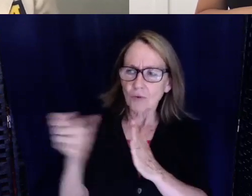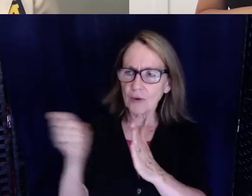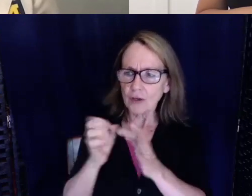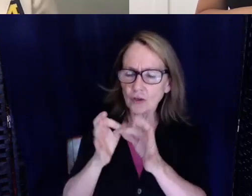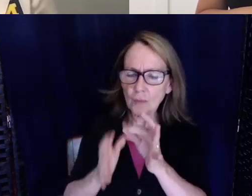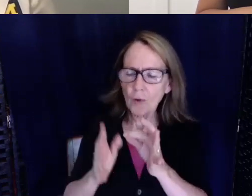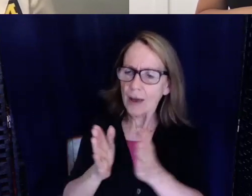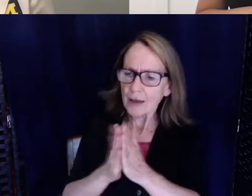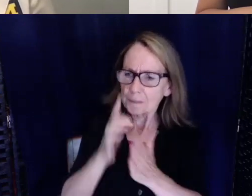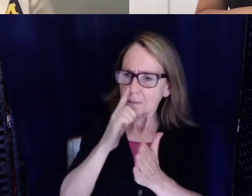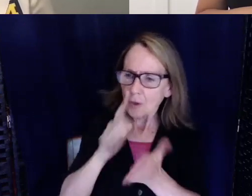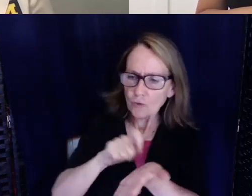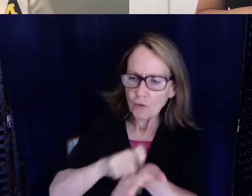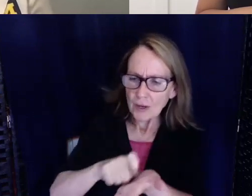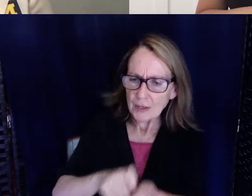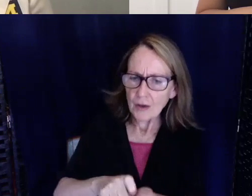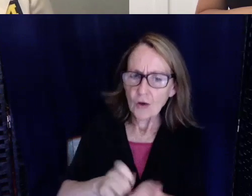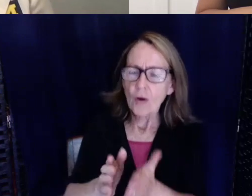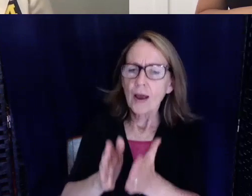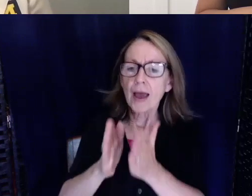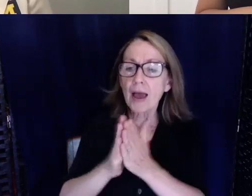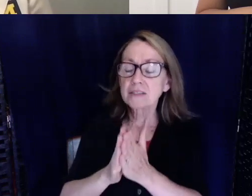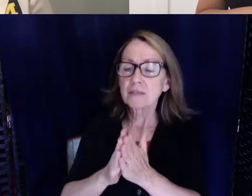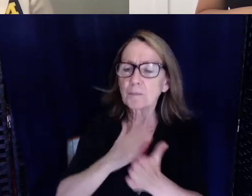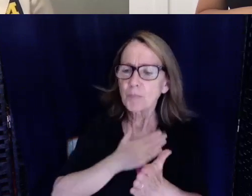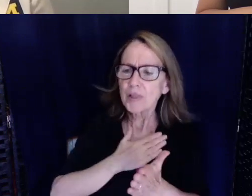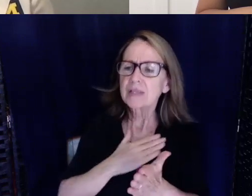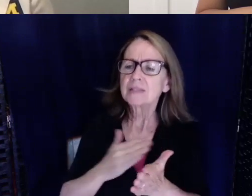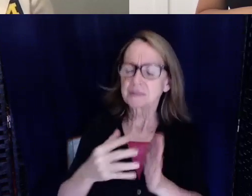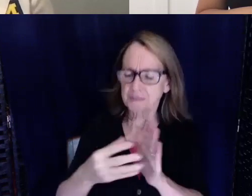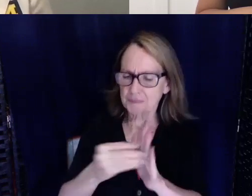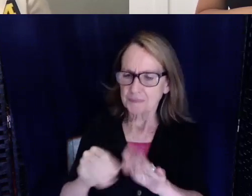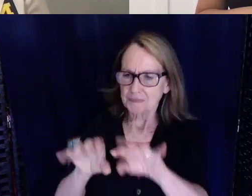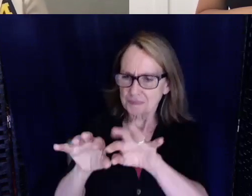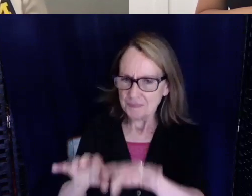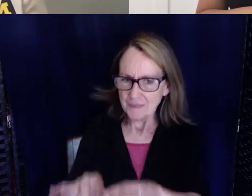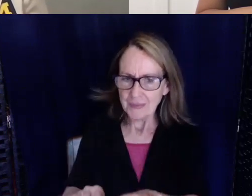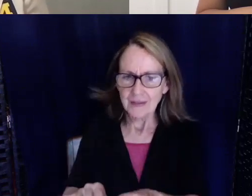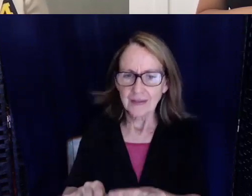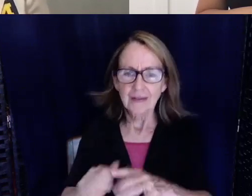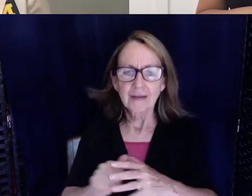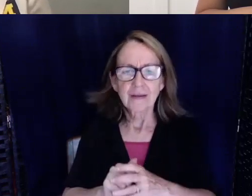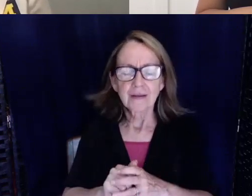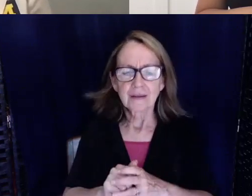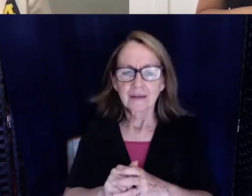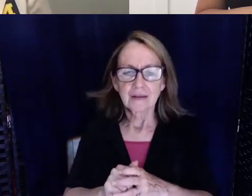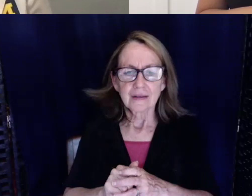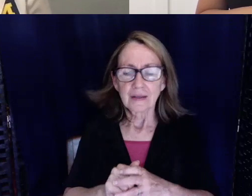down or ask them to get a transcribing app. Don't just go to appointments where you don't have accommodations and then you